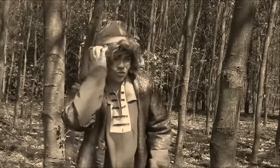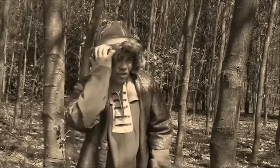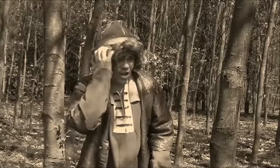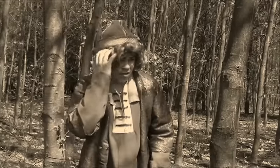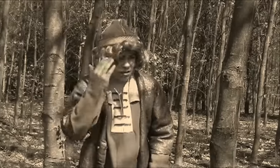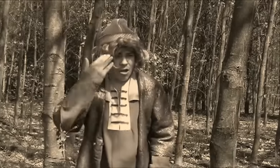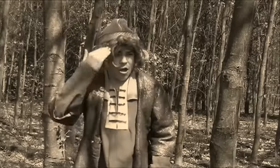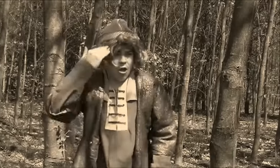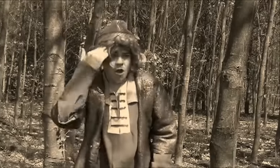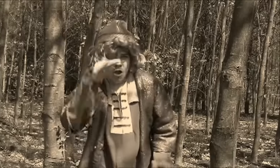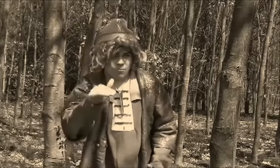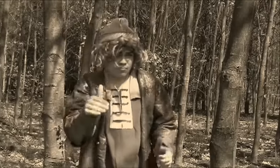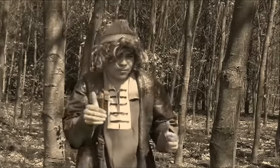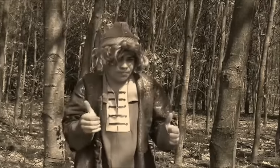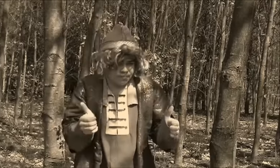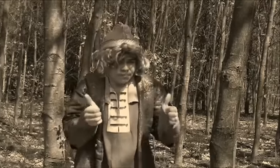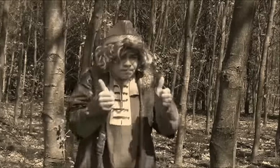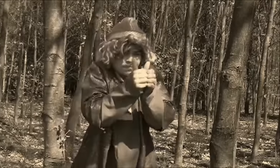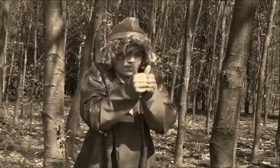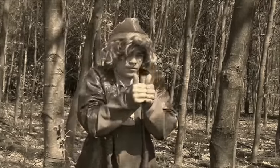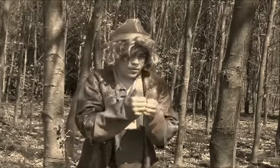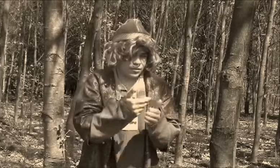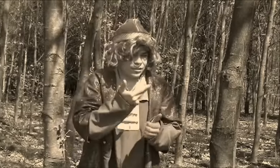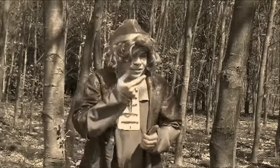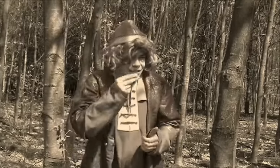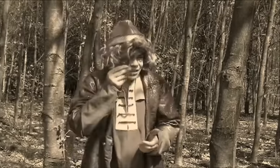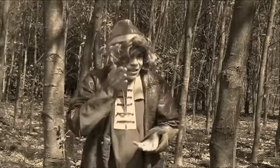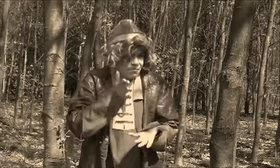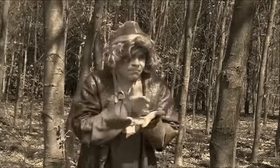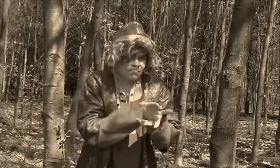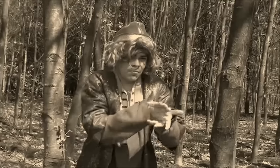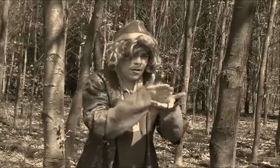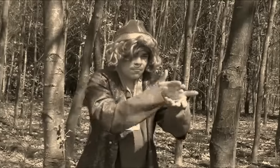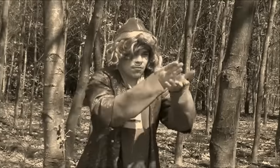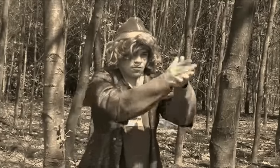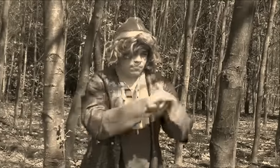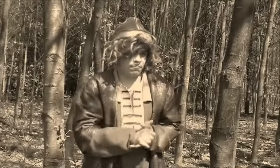The Czechs will not help strangers,